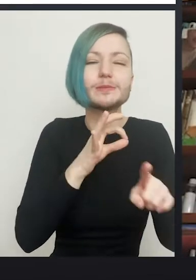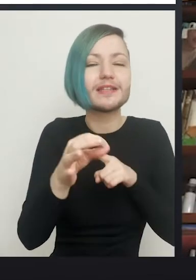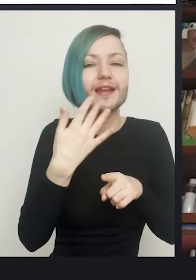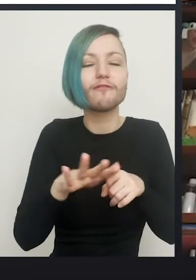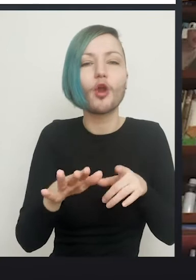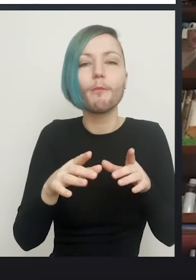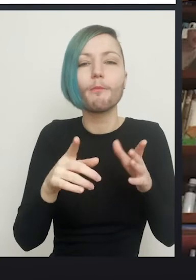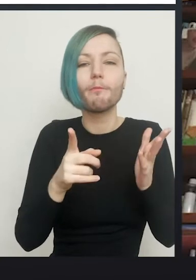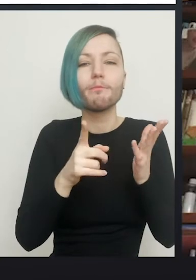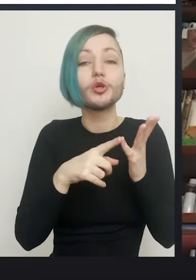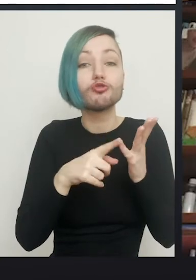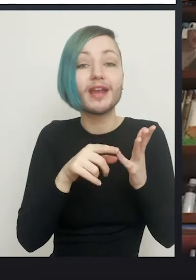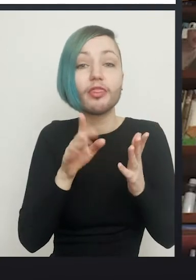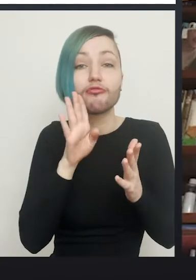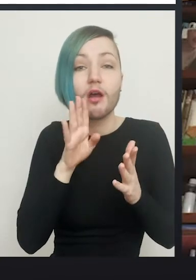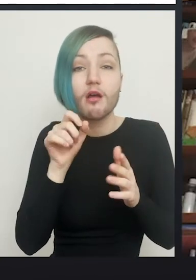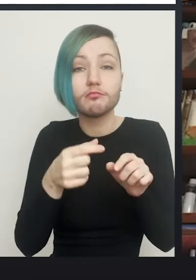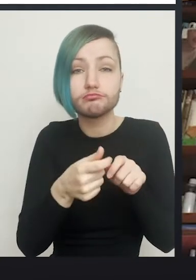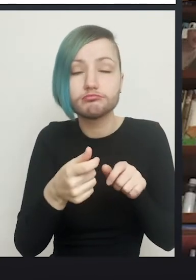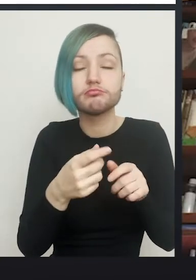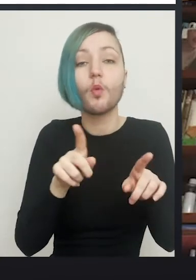reducing the risk of hematomas – blood clots under the skin.